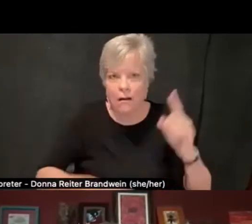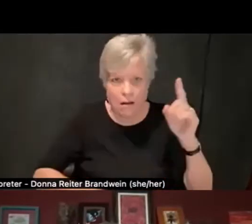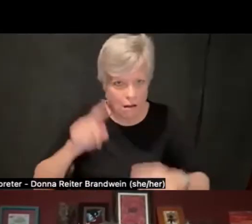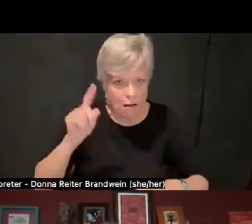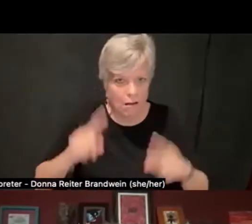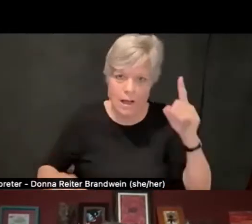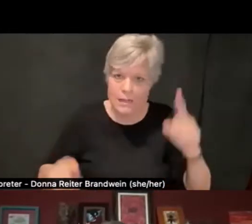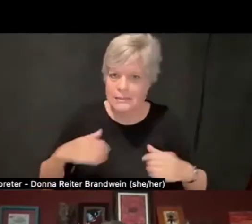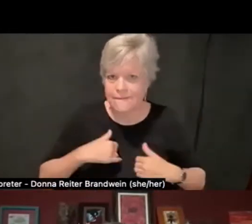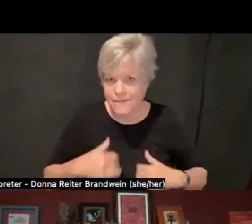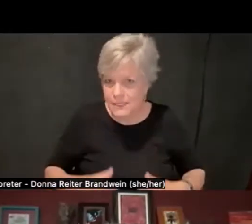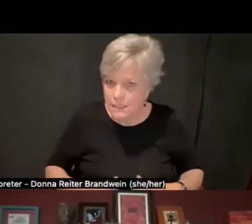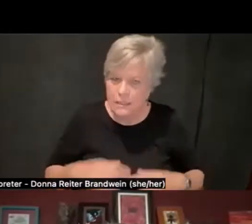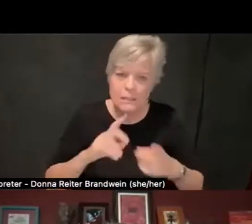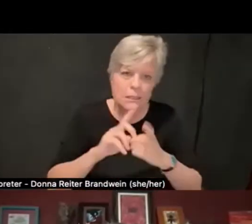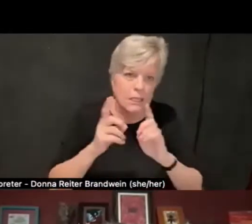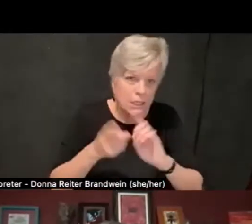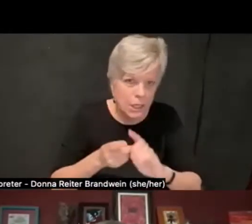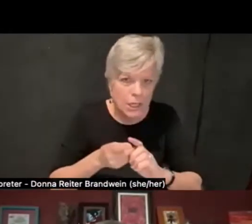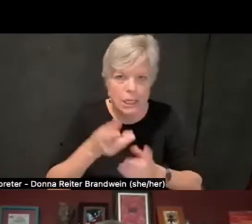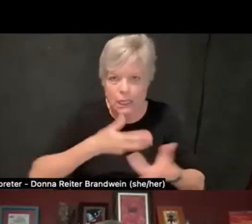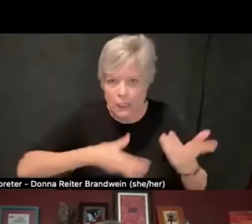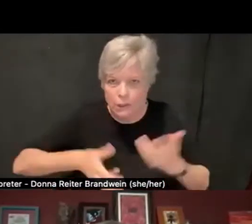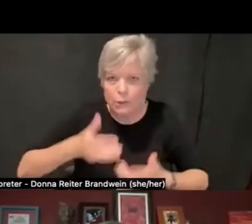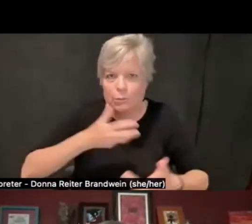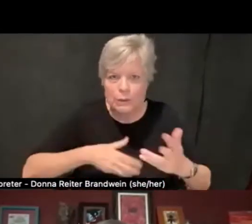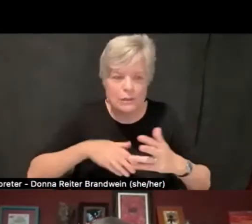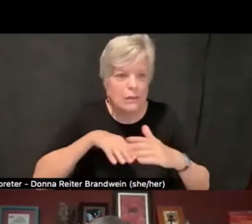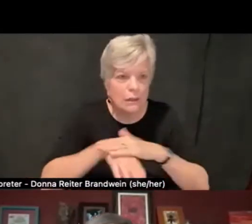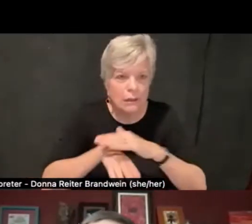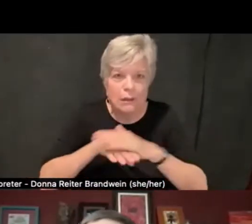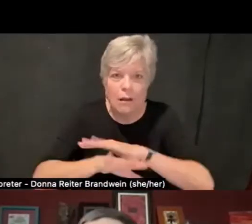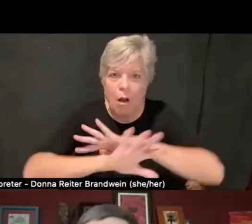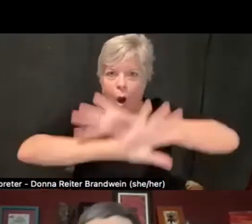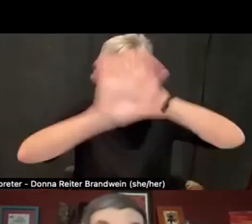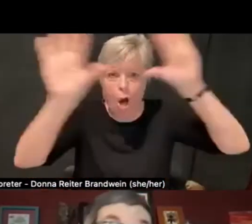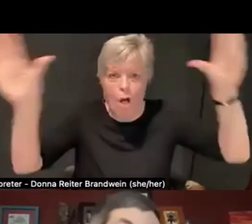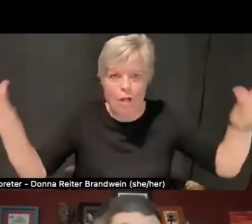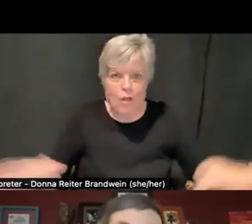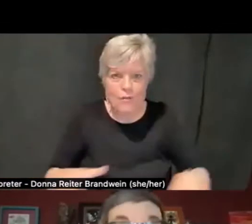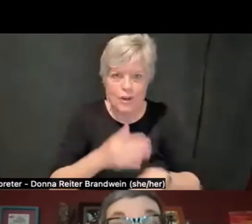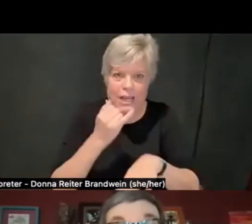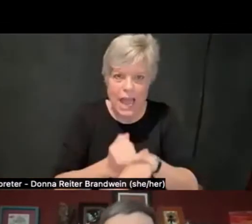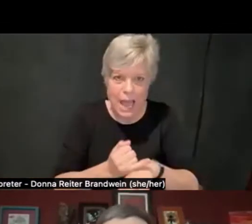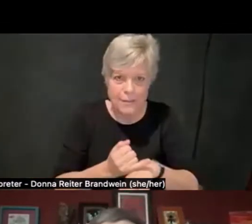and interpersonal accessibility questions across the entire campus while trying to be the director